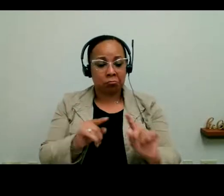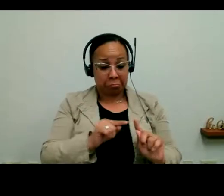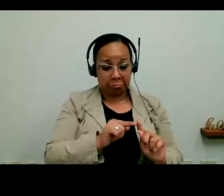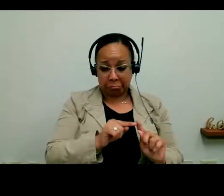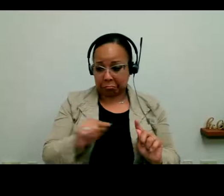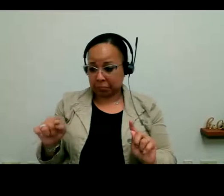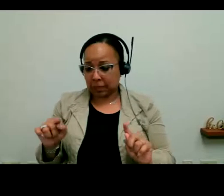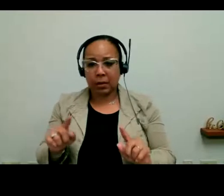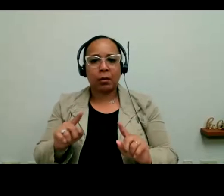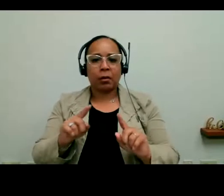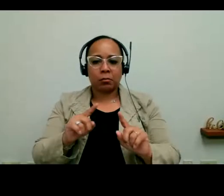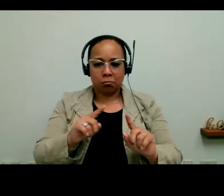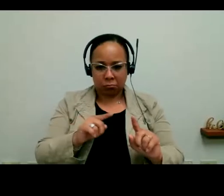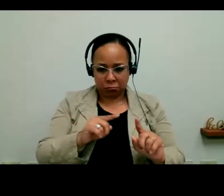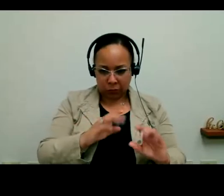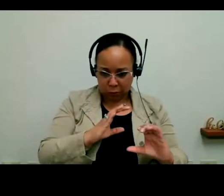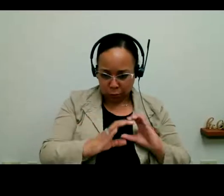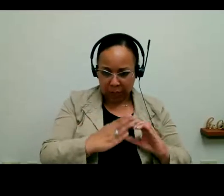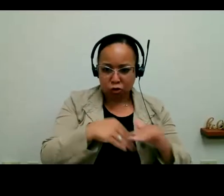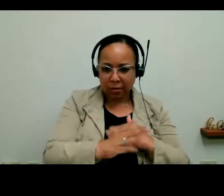different communication access needs. And also how to think about any